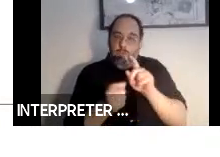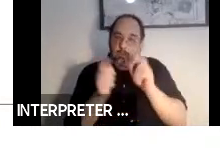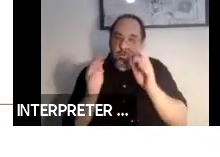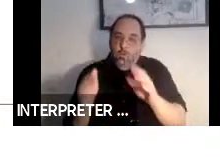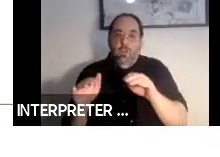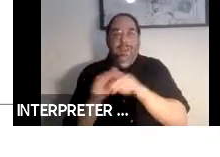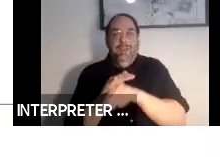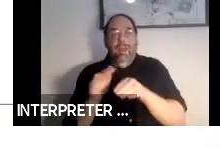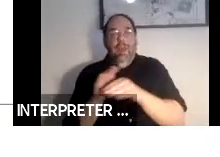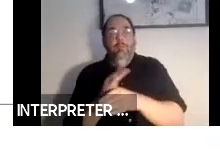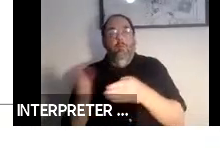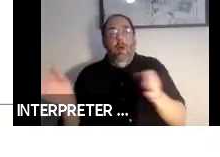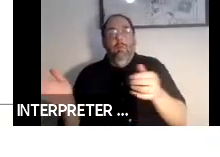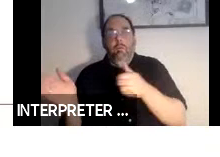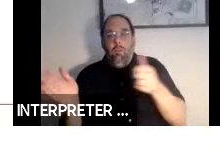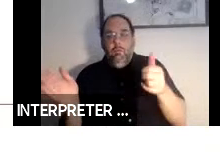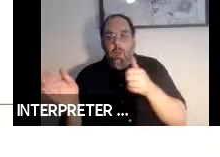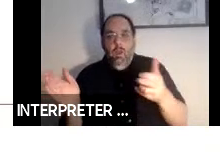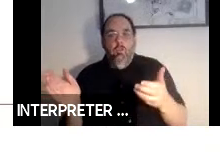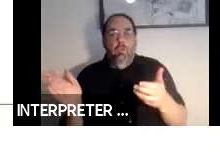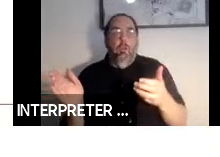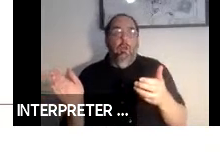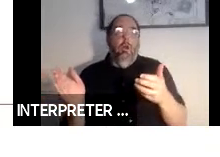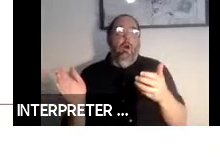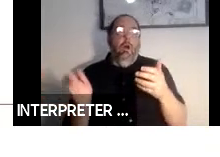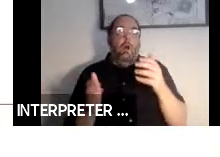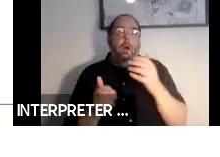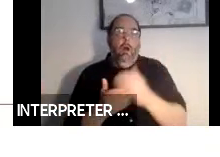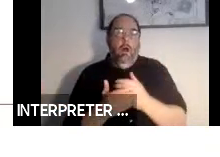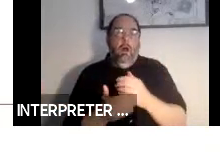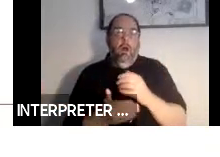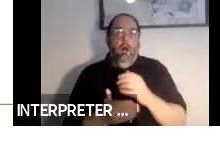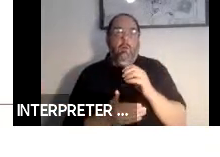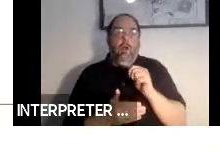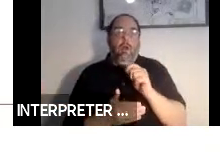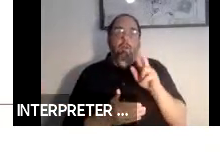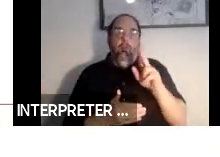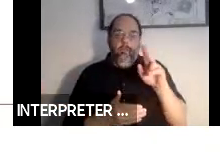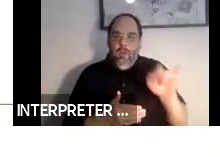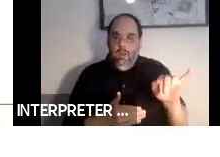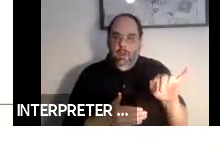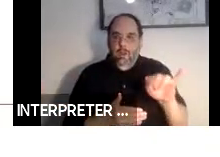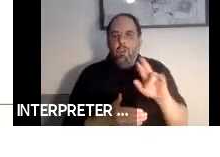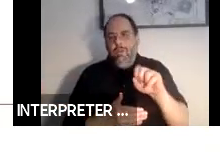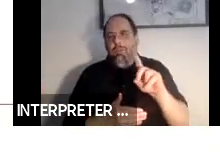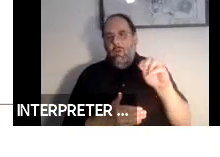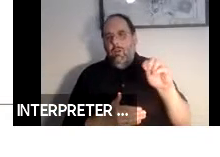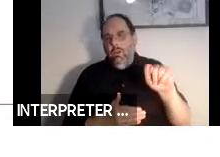transportation, some funded work from the ATTRI program at USDOT, and some related work that's